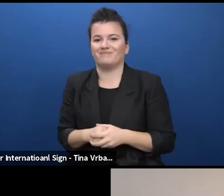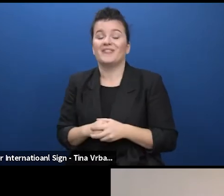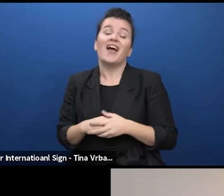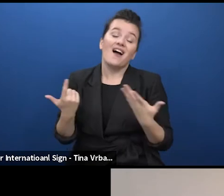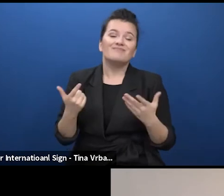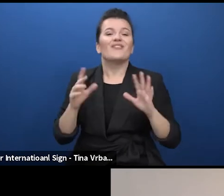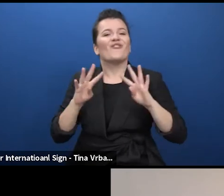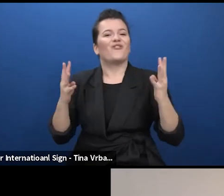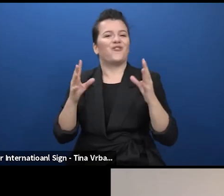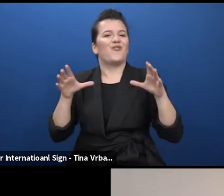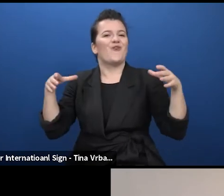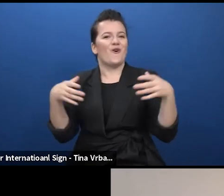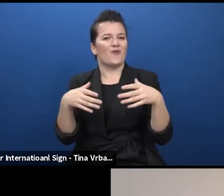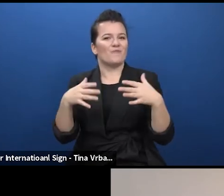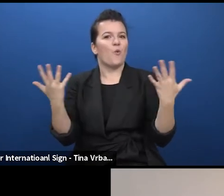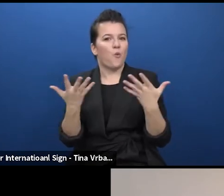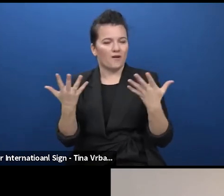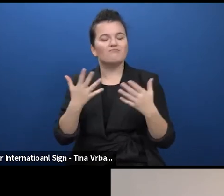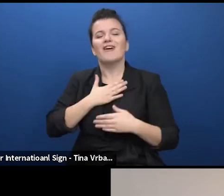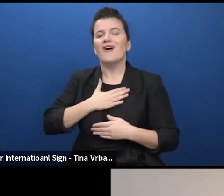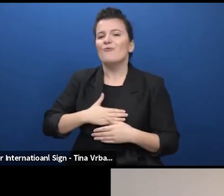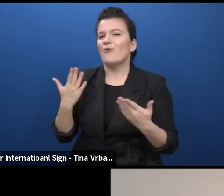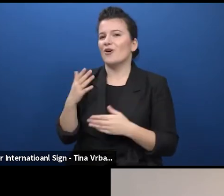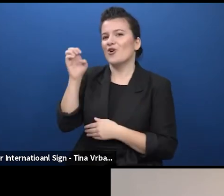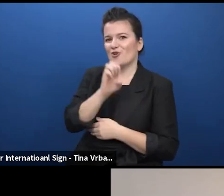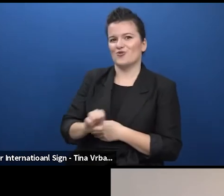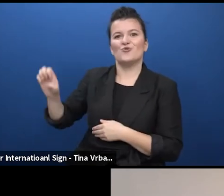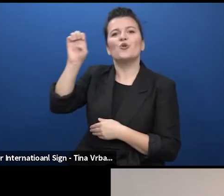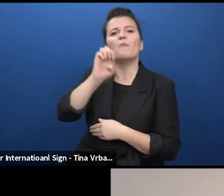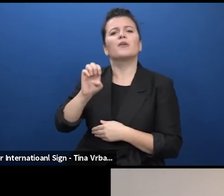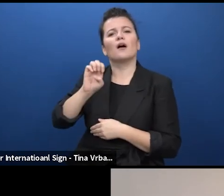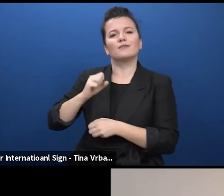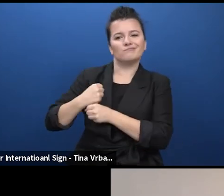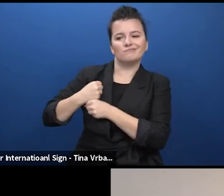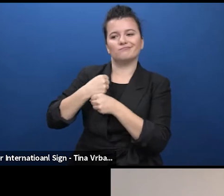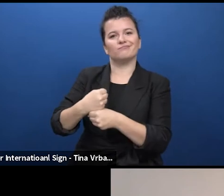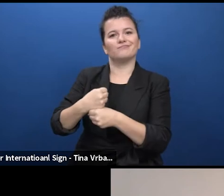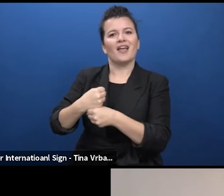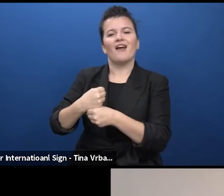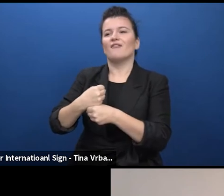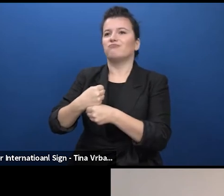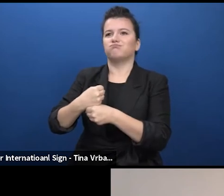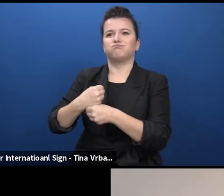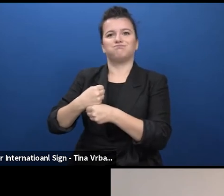place the foundations of a European representation for the entire sector of theatre and performing